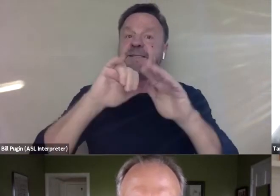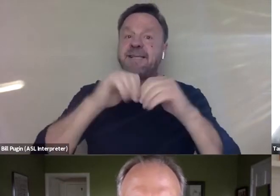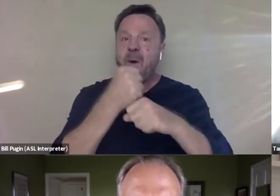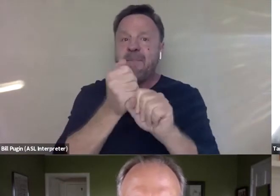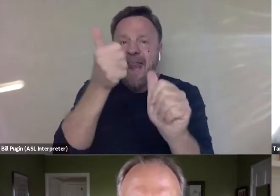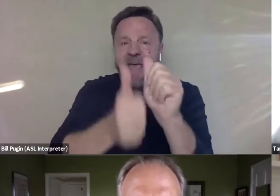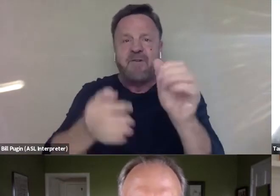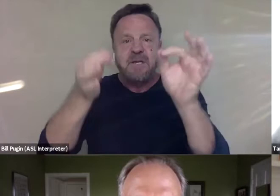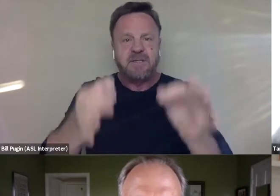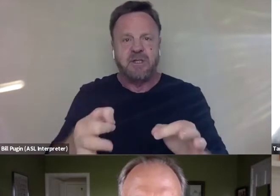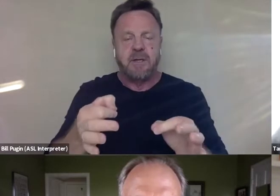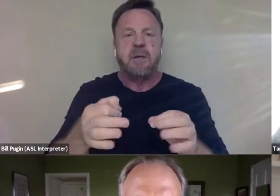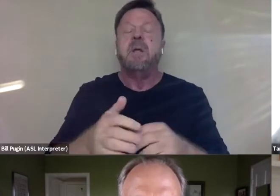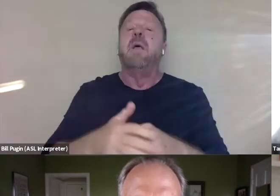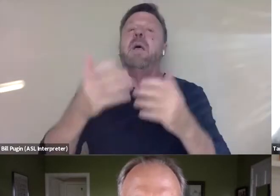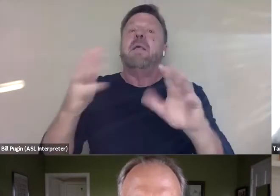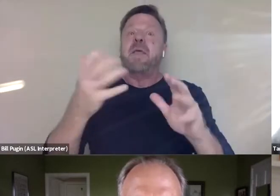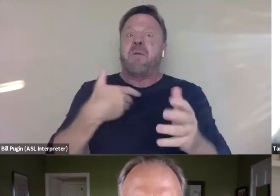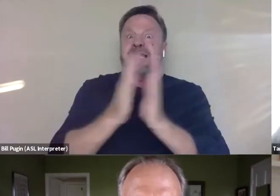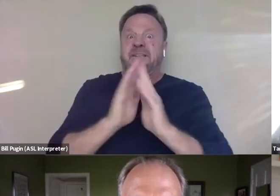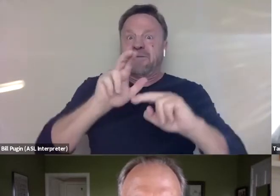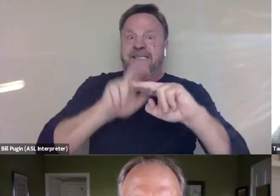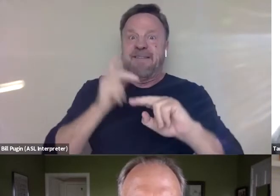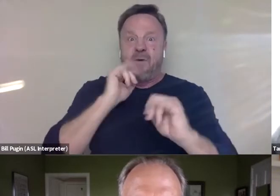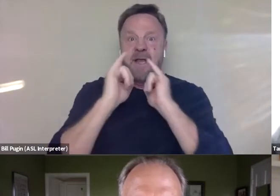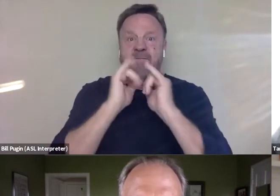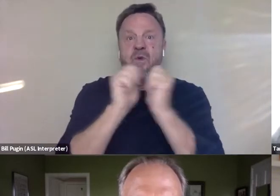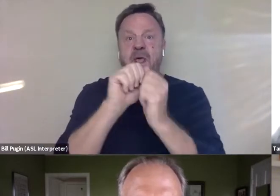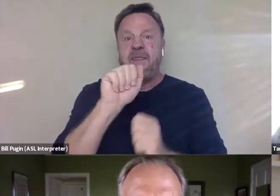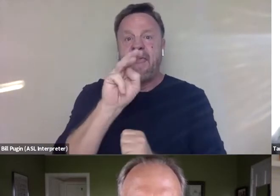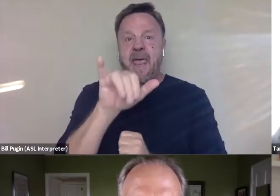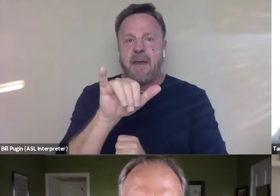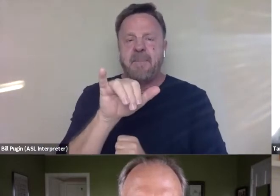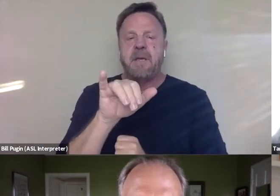And then when I was asked to sit for the interview with Amy, they've been filming me maybe a month,